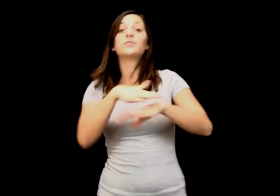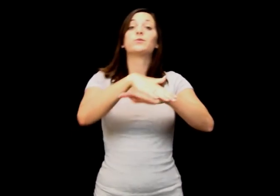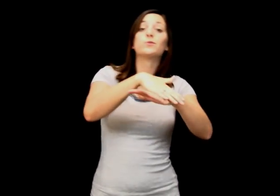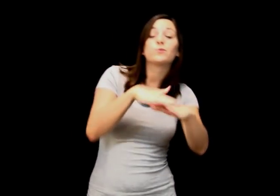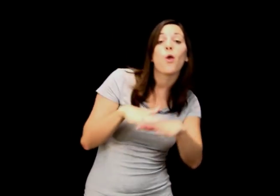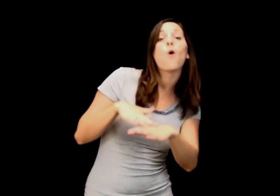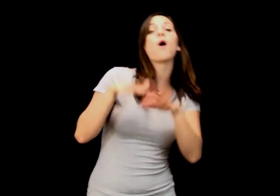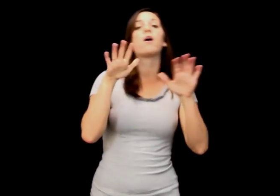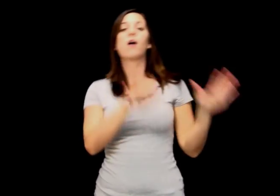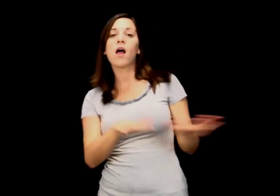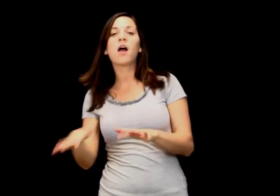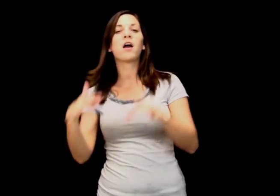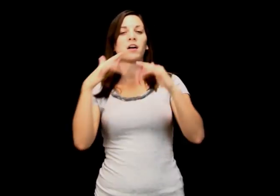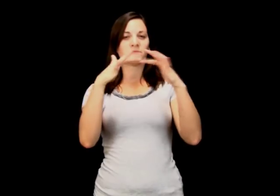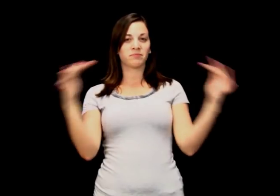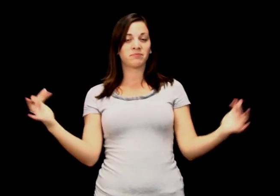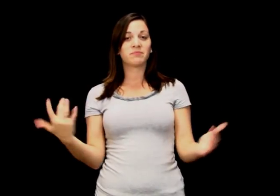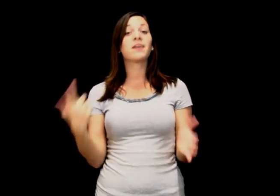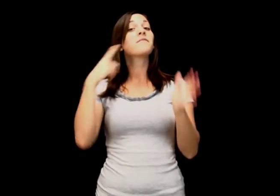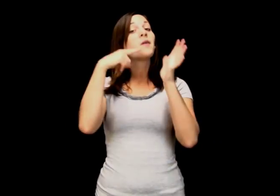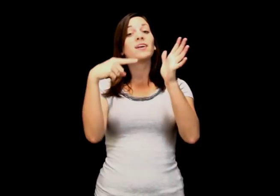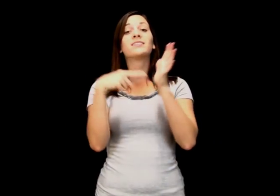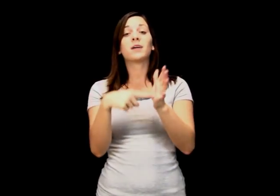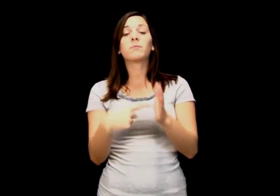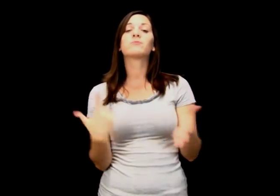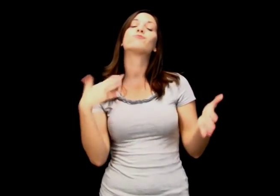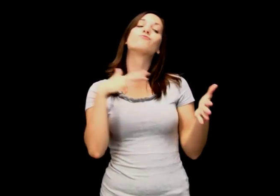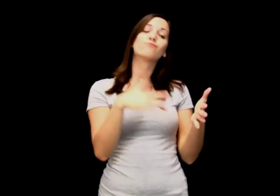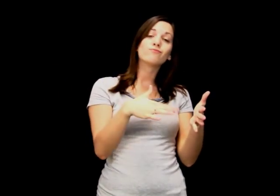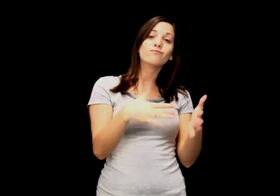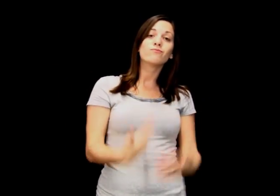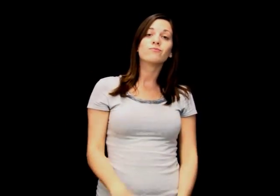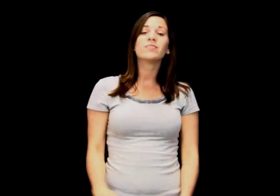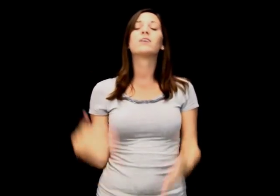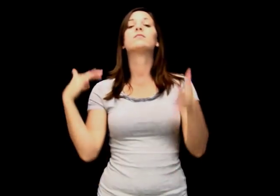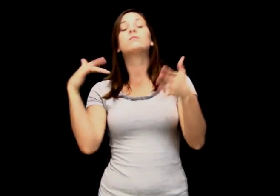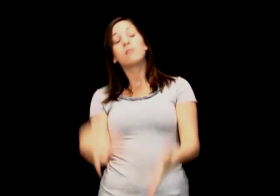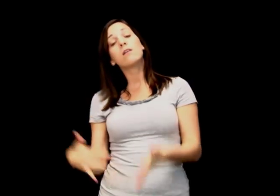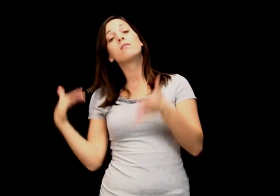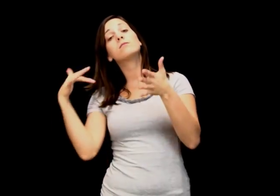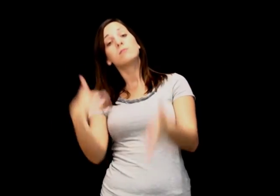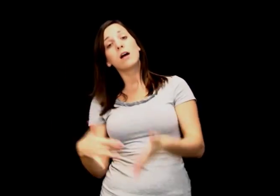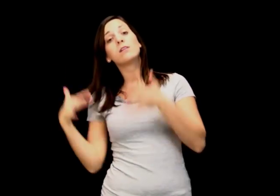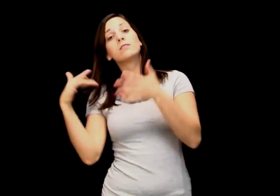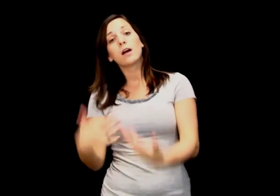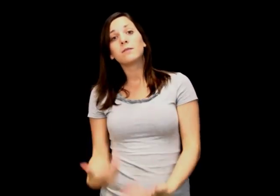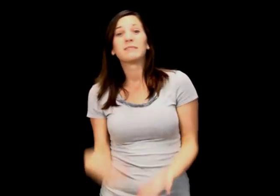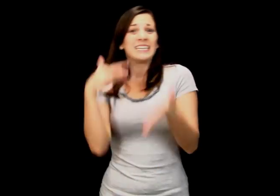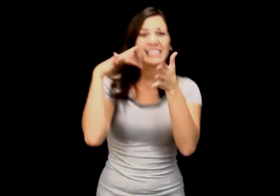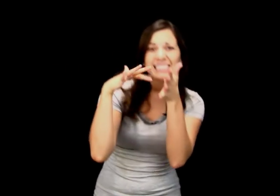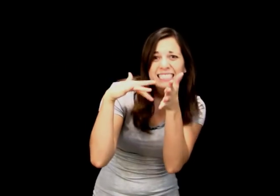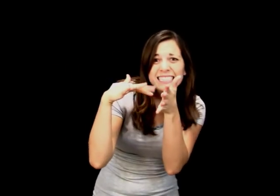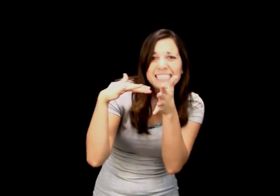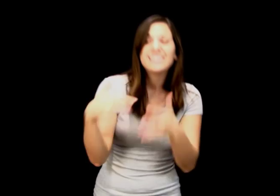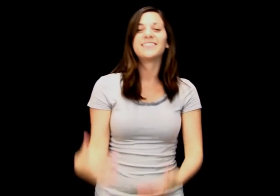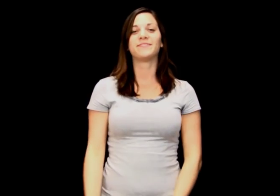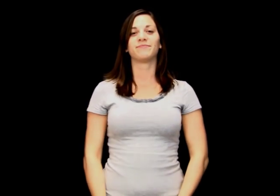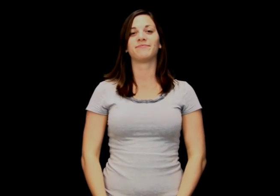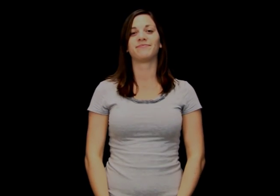studying at casual speed; repeating the movement in circles with a repeated opening of the mouth expresses repeated studying, increasing the speed and exhibiting a stronger facial expression shows a hurried studying.